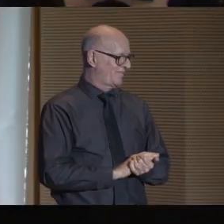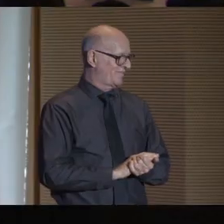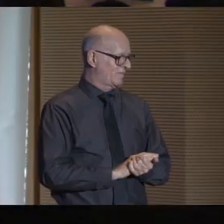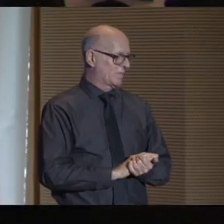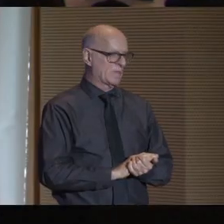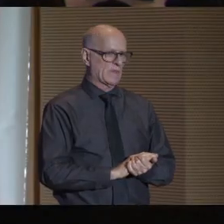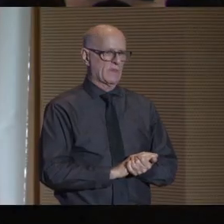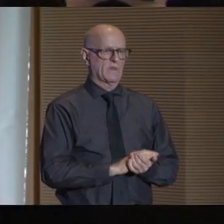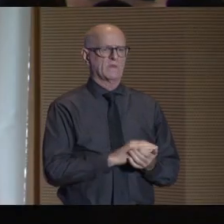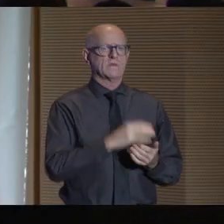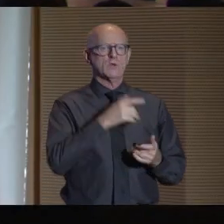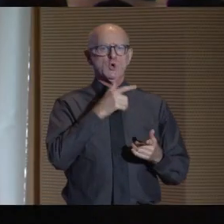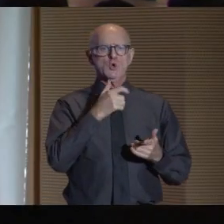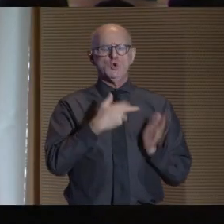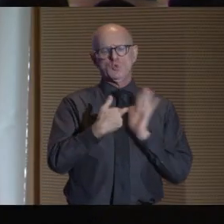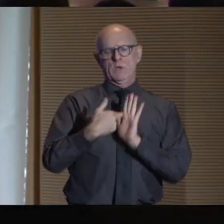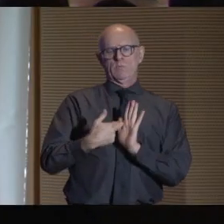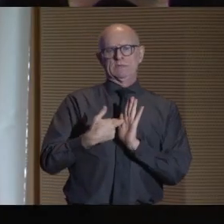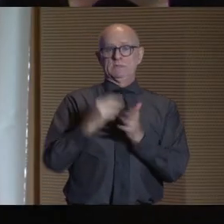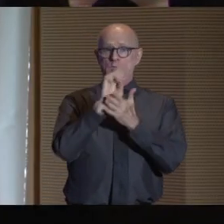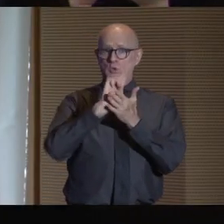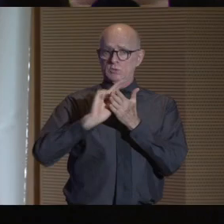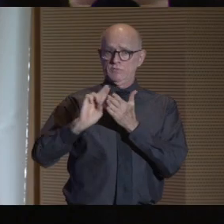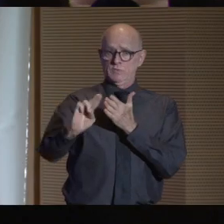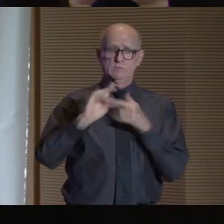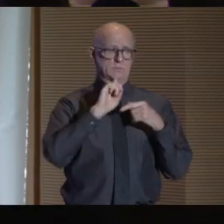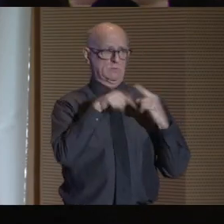Representing our university proudly on these ads